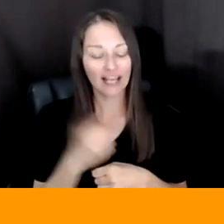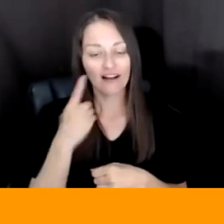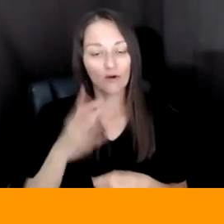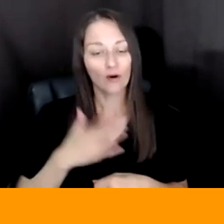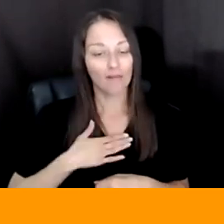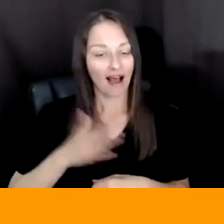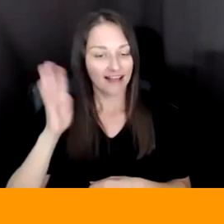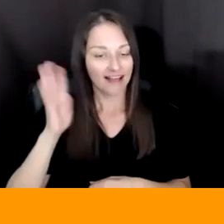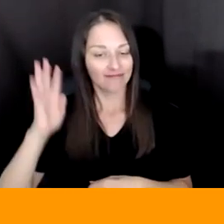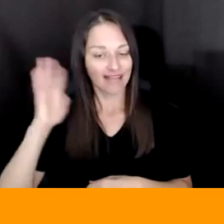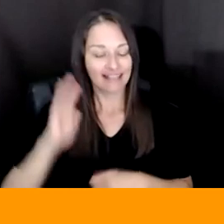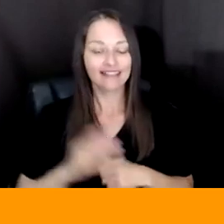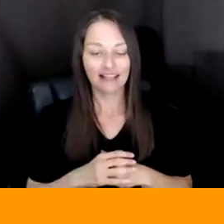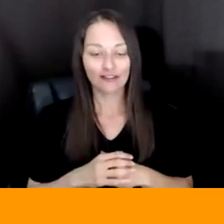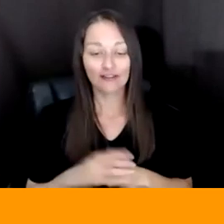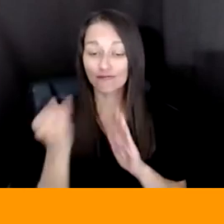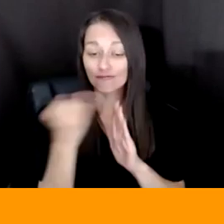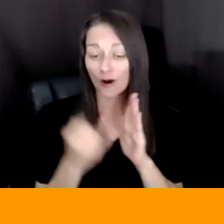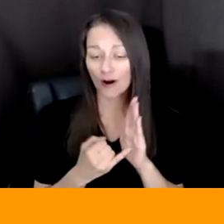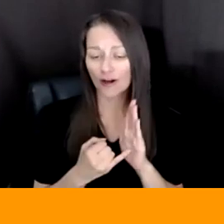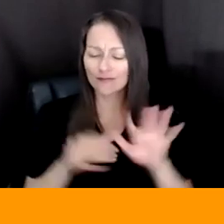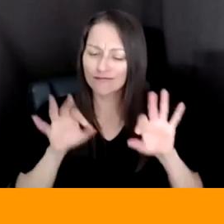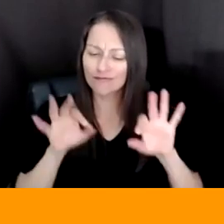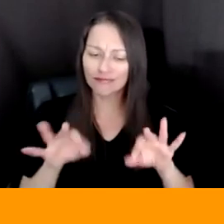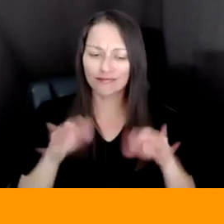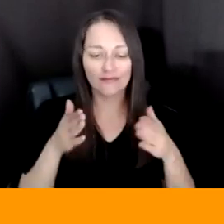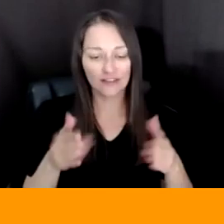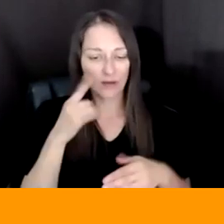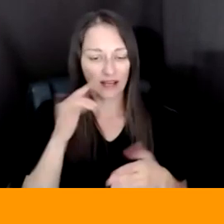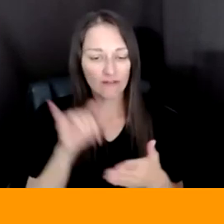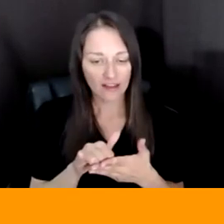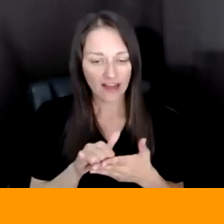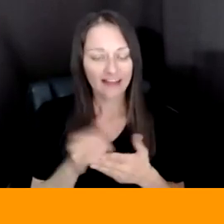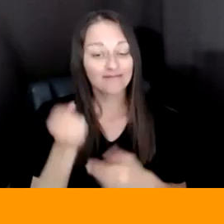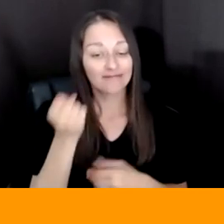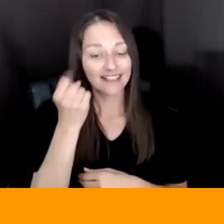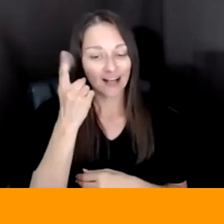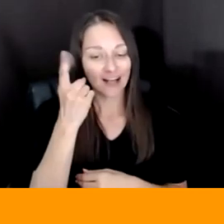PERFECT WAY OF DOING THAT BECAUSE IT UNDERSTANDS ABSTRACTION AND IT UNDERSTANDS IMAGINING SOMETHING